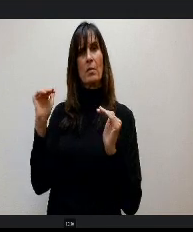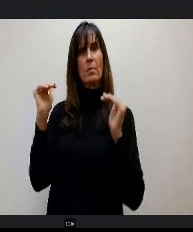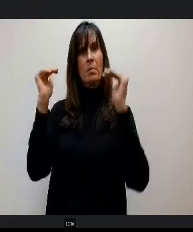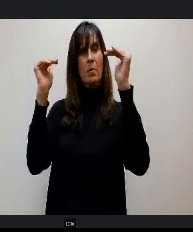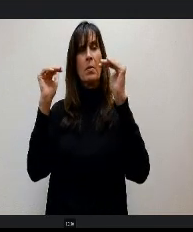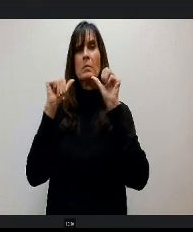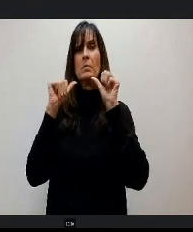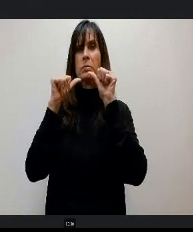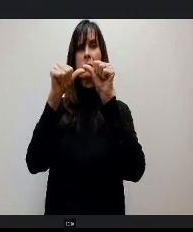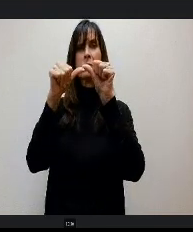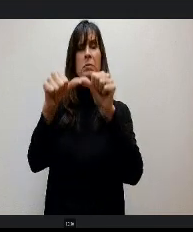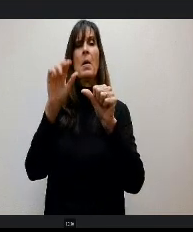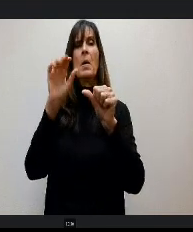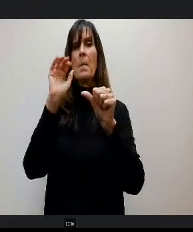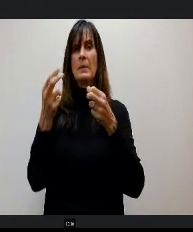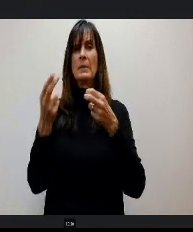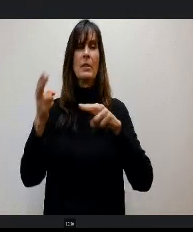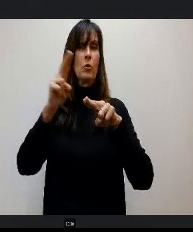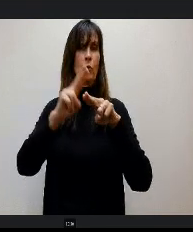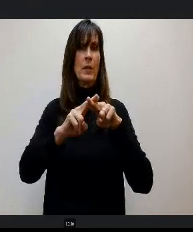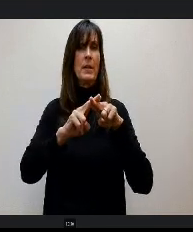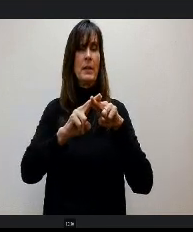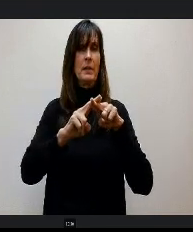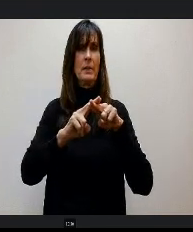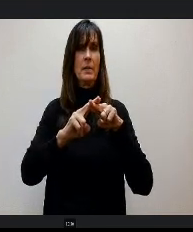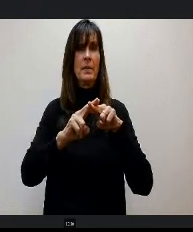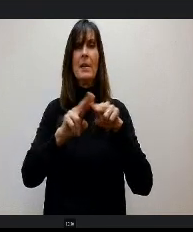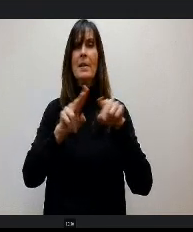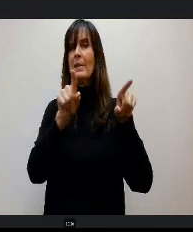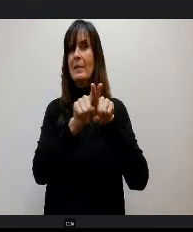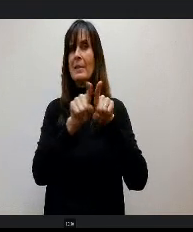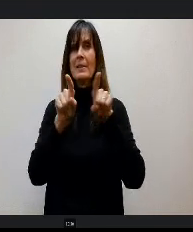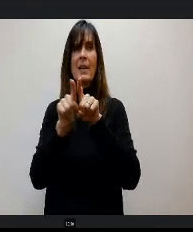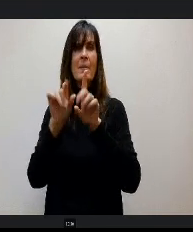g must be increased by at least the rate of inflation each year. Those